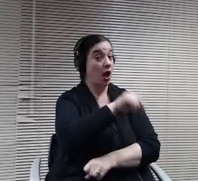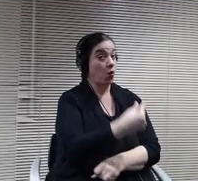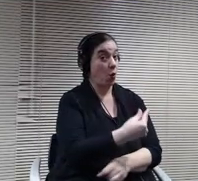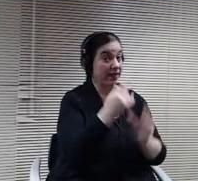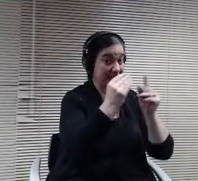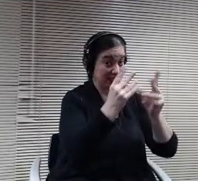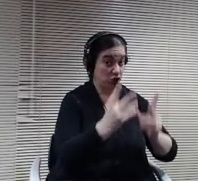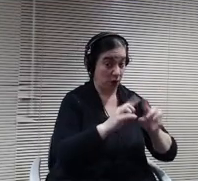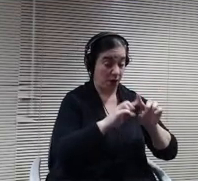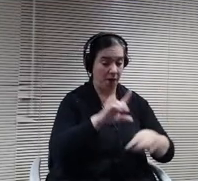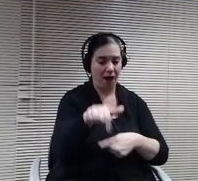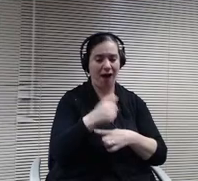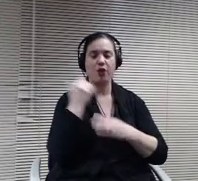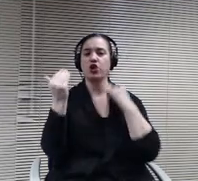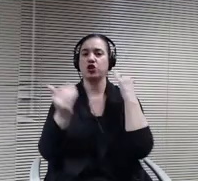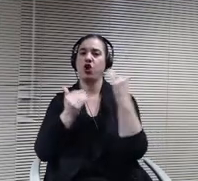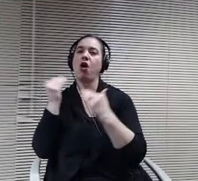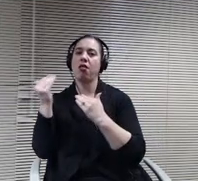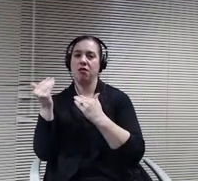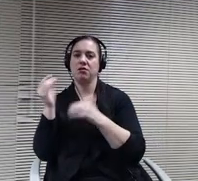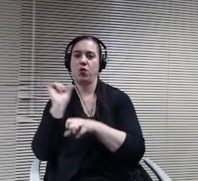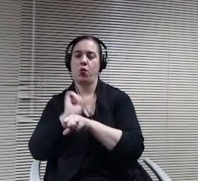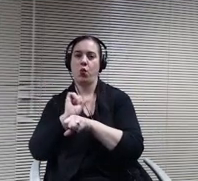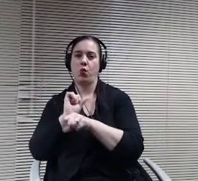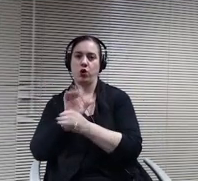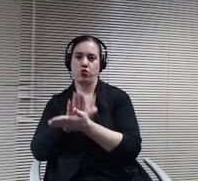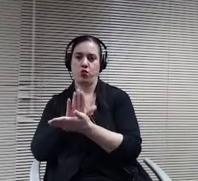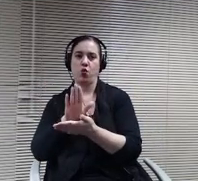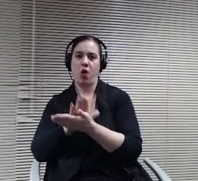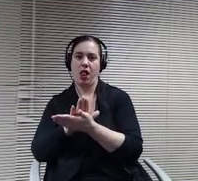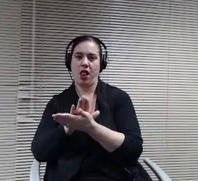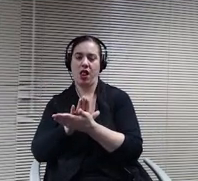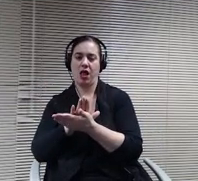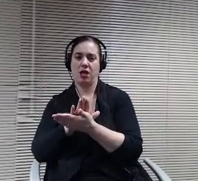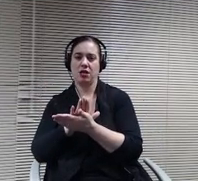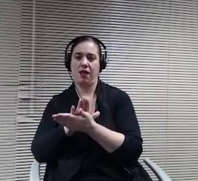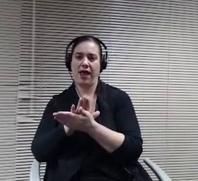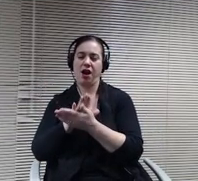working in our schools who need to be in close contact with each